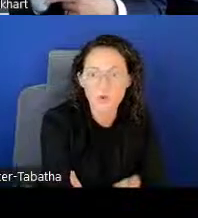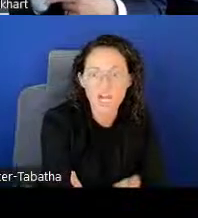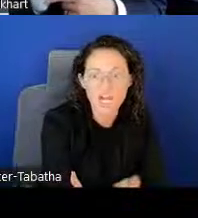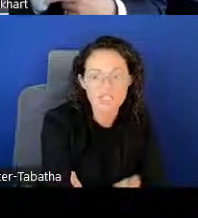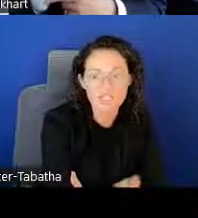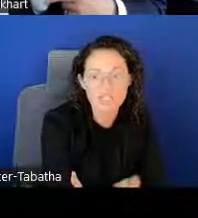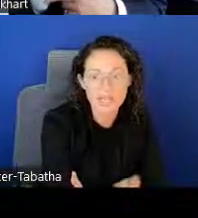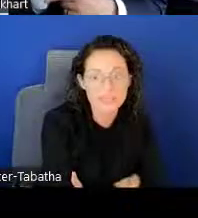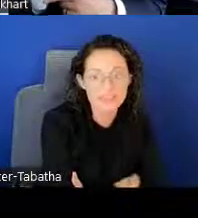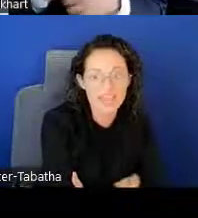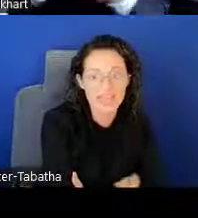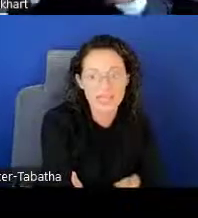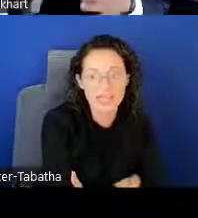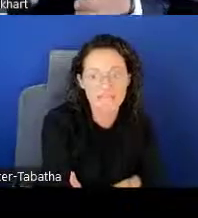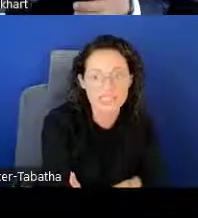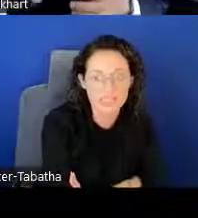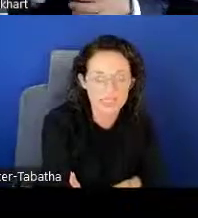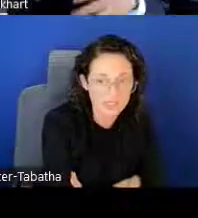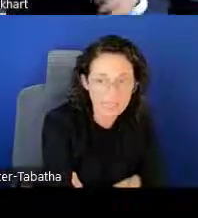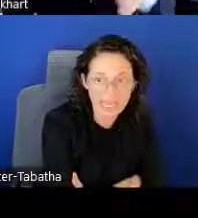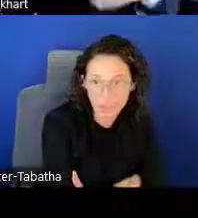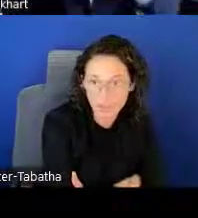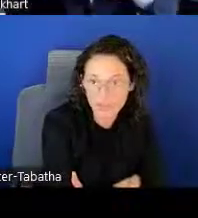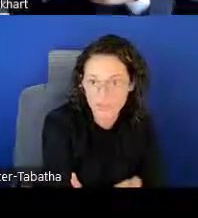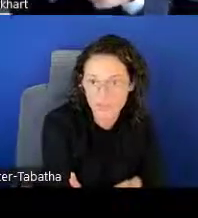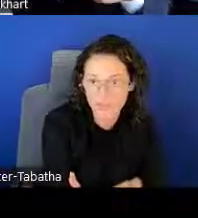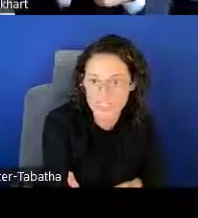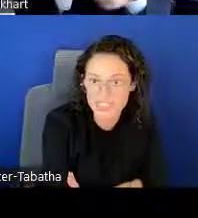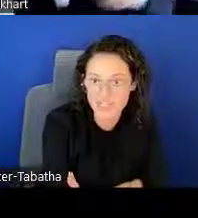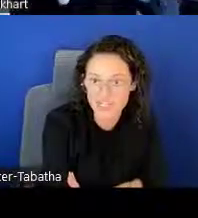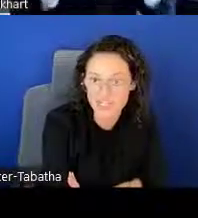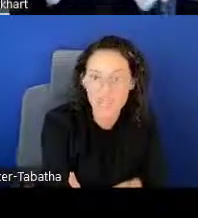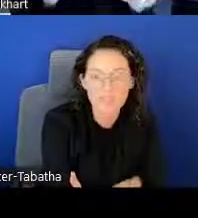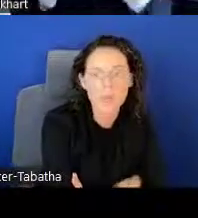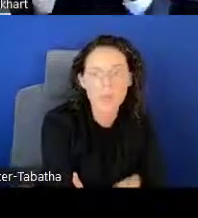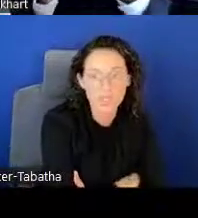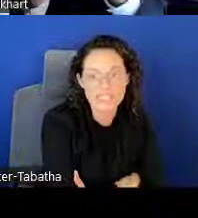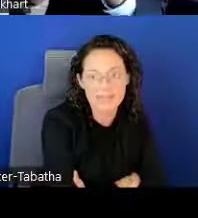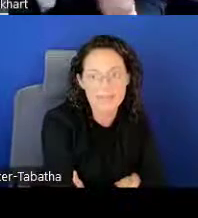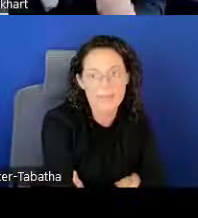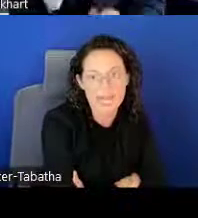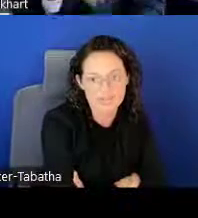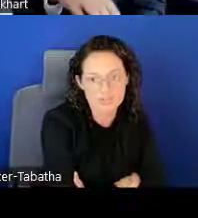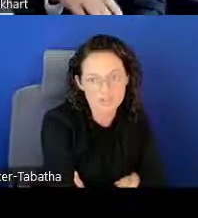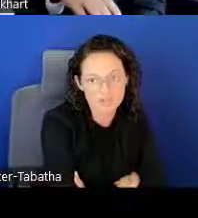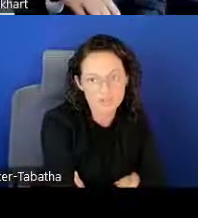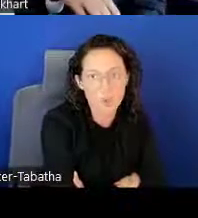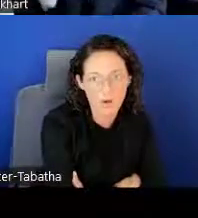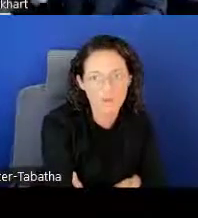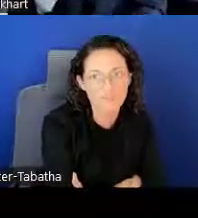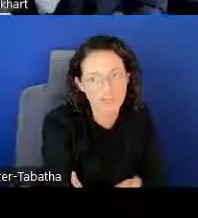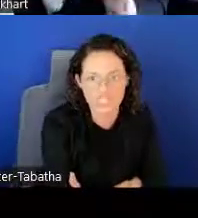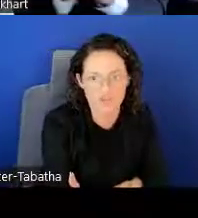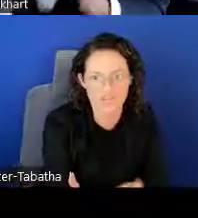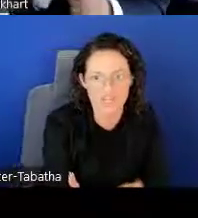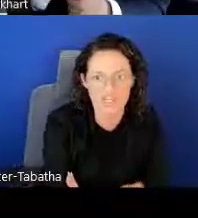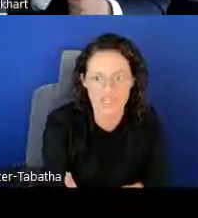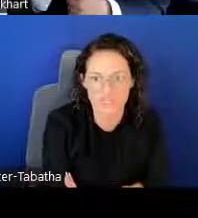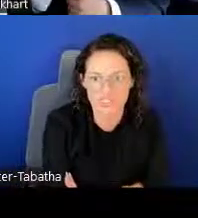For Contraceptive and Infertility category that was previously mentioned, they will accept a master's degree or various certifications.